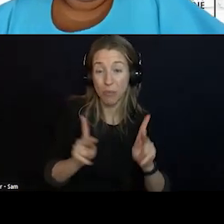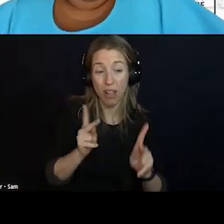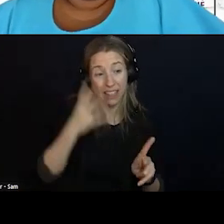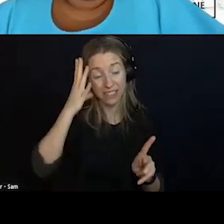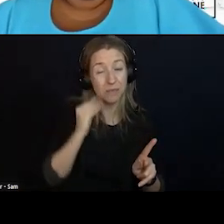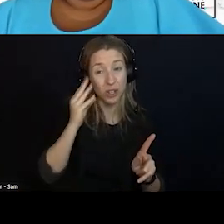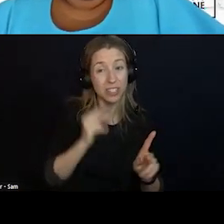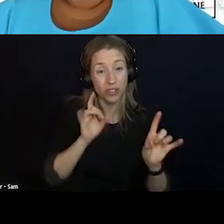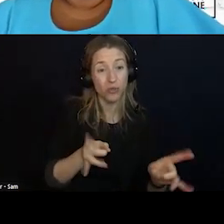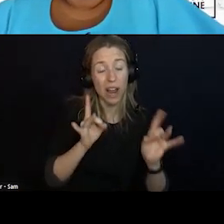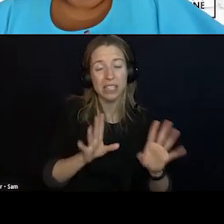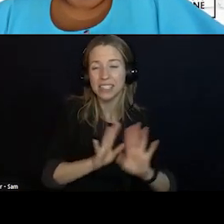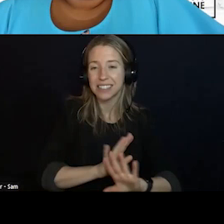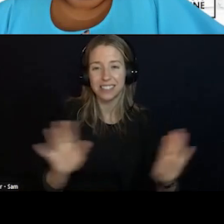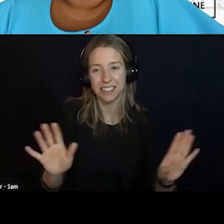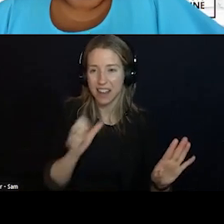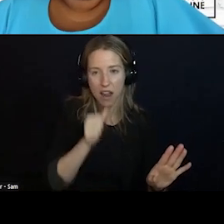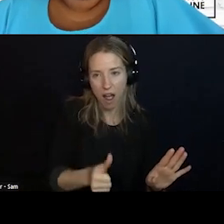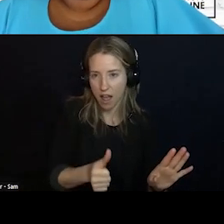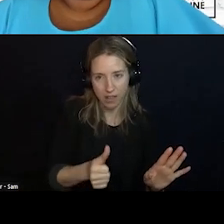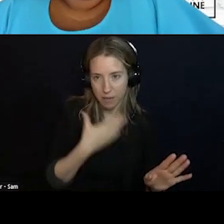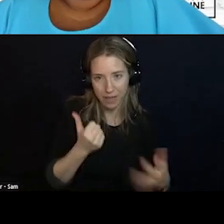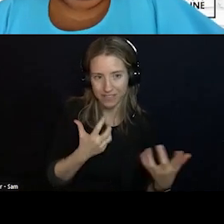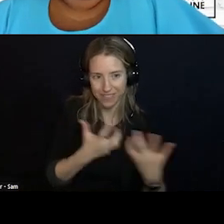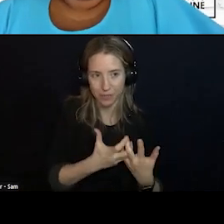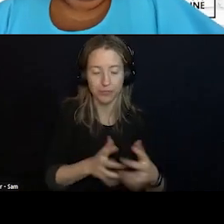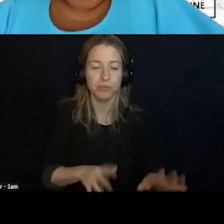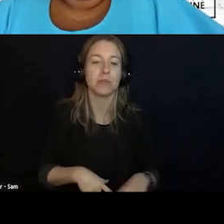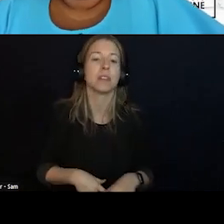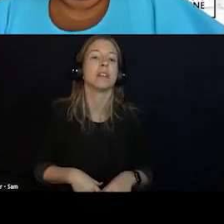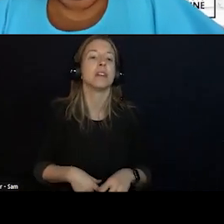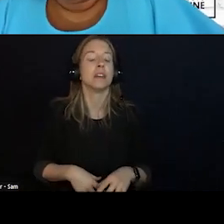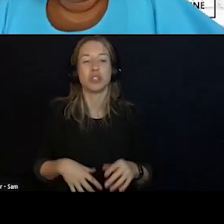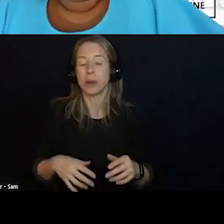INFORMATION AND I WANT TO GET YOU OVER TO DOCTOR ERIC RAFLA-YUAN,